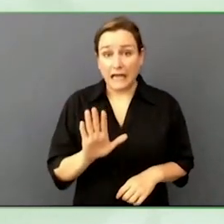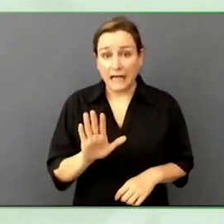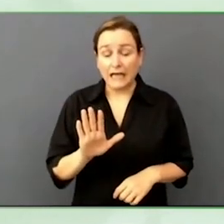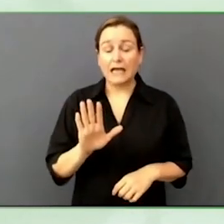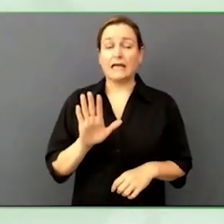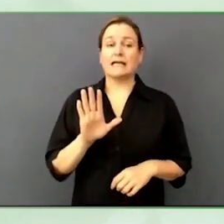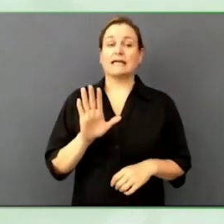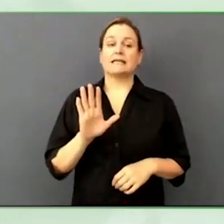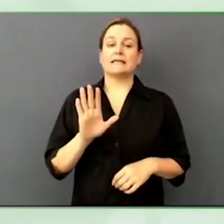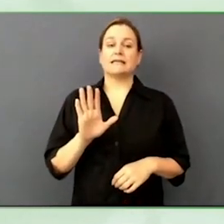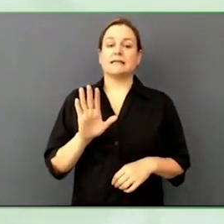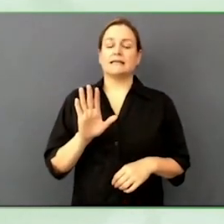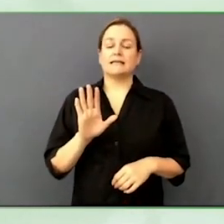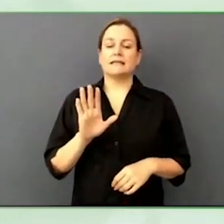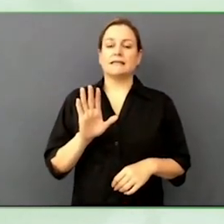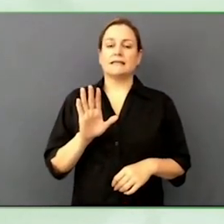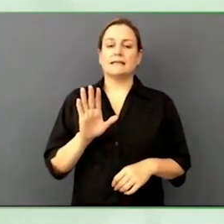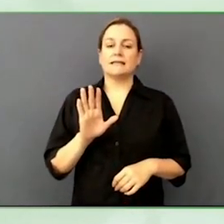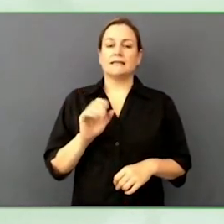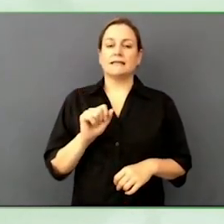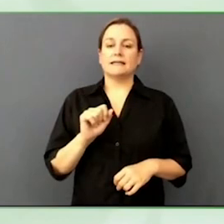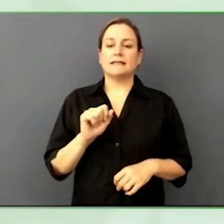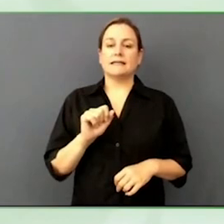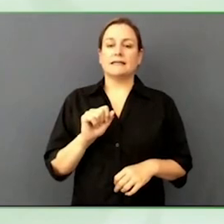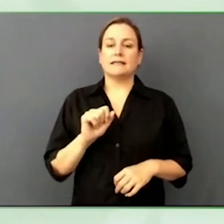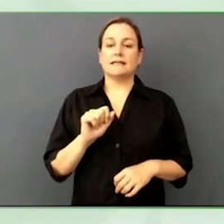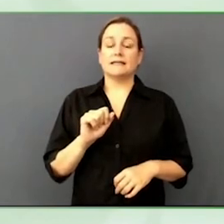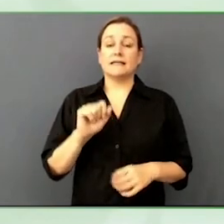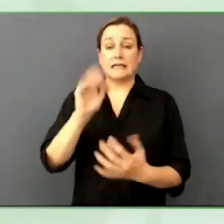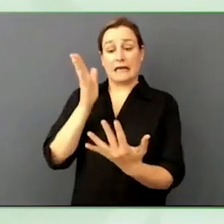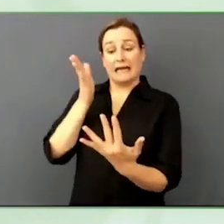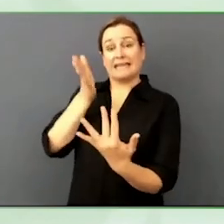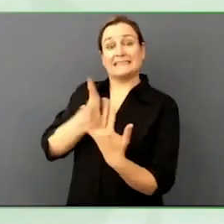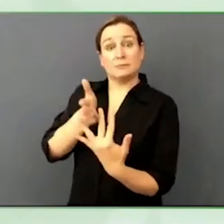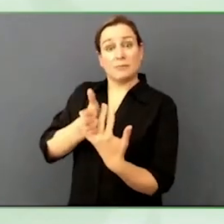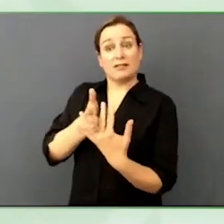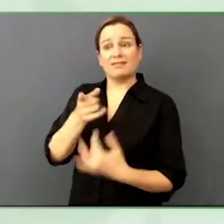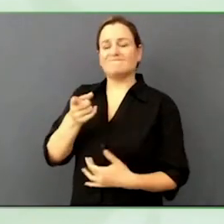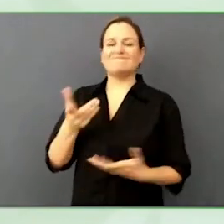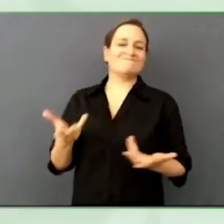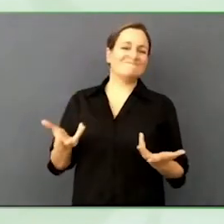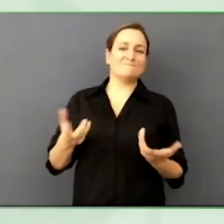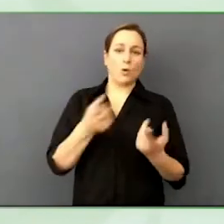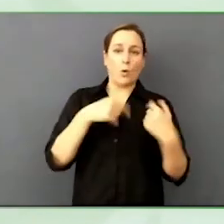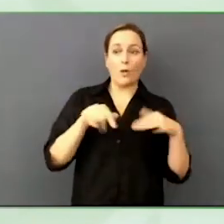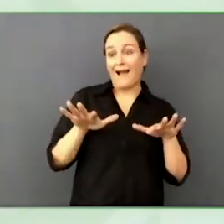For whatever reason, accessibility is not sexy. It is not something that somebody will borrow.